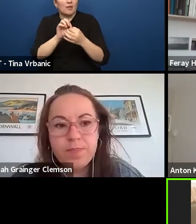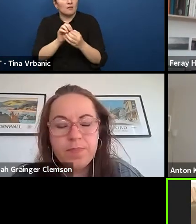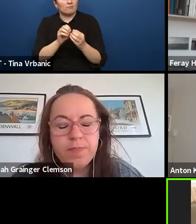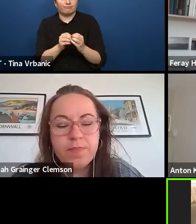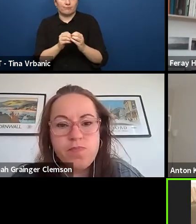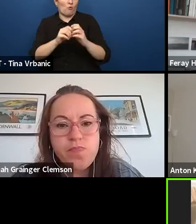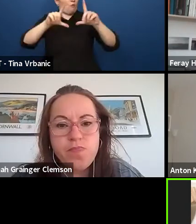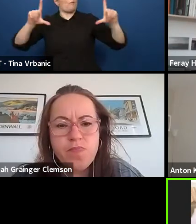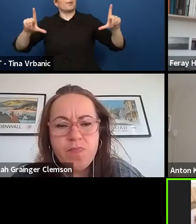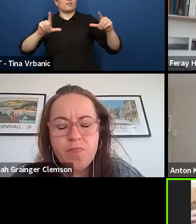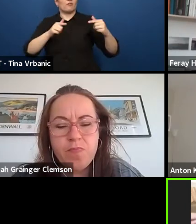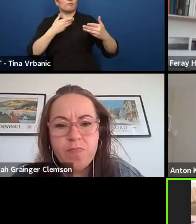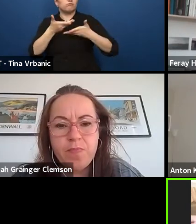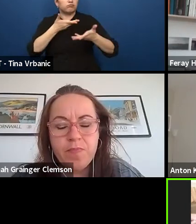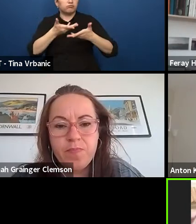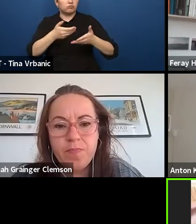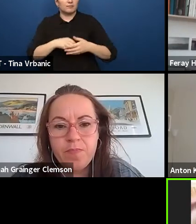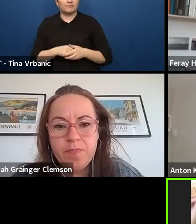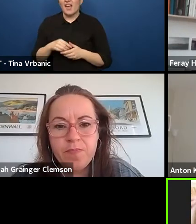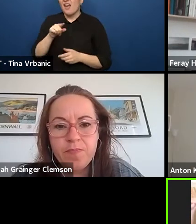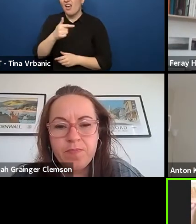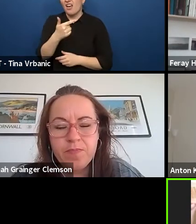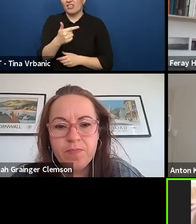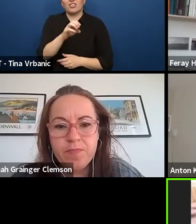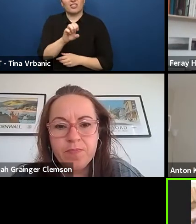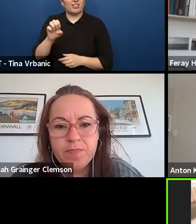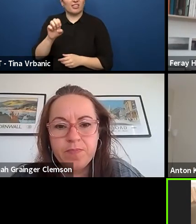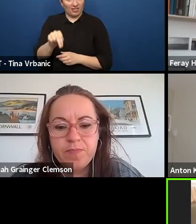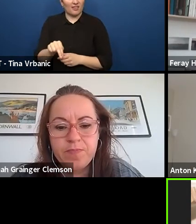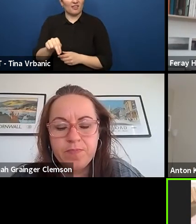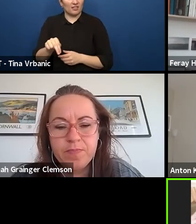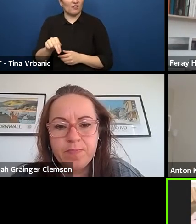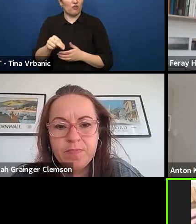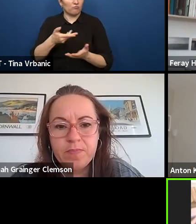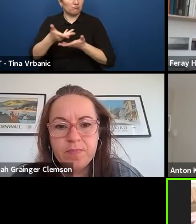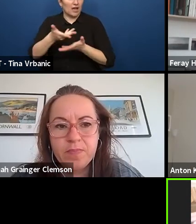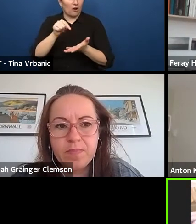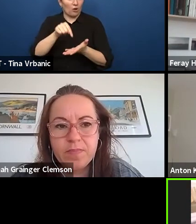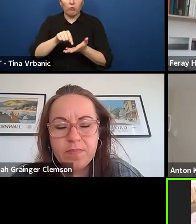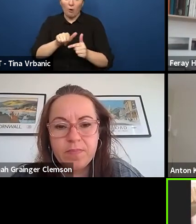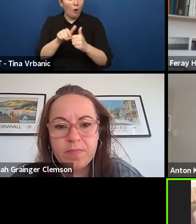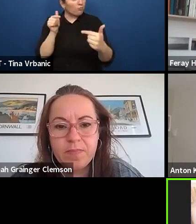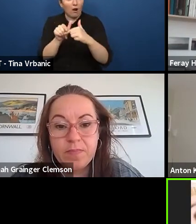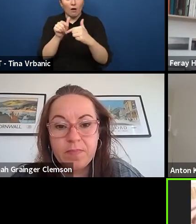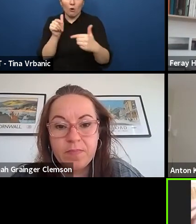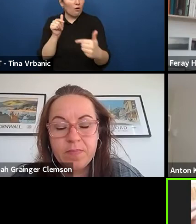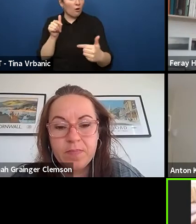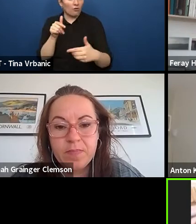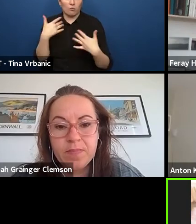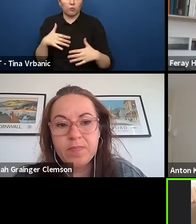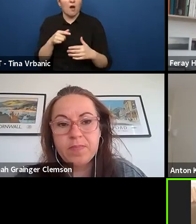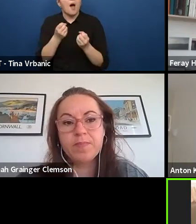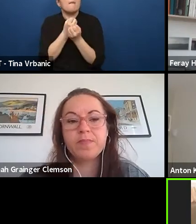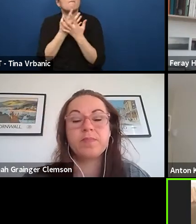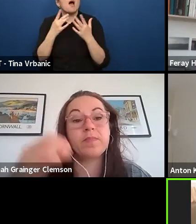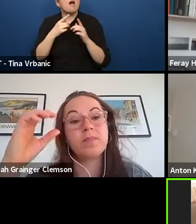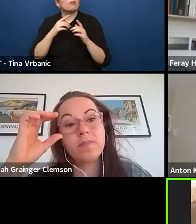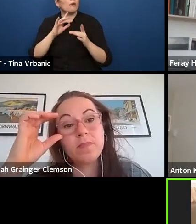with our teen community online and we shared a lot of shows digitally and that was another value